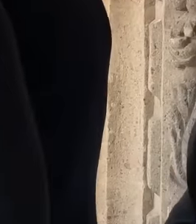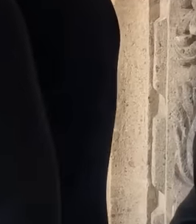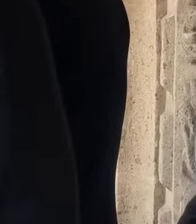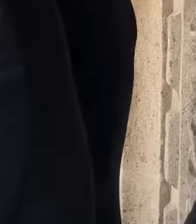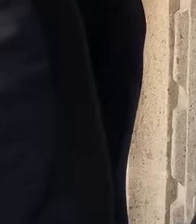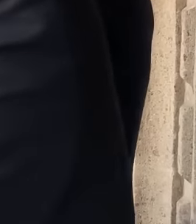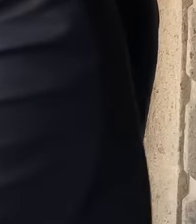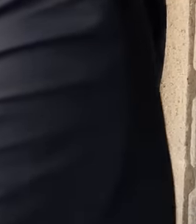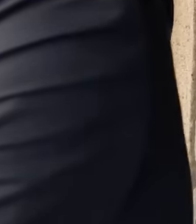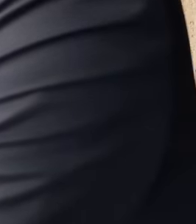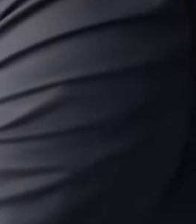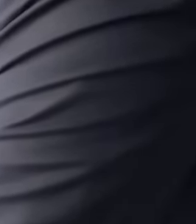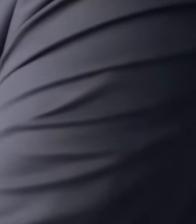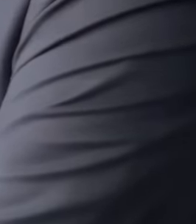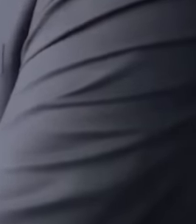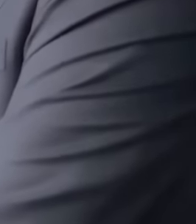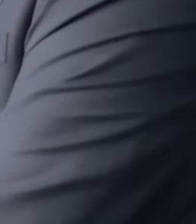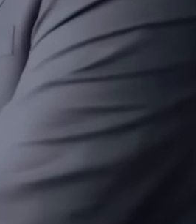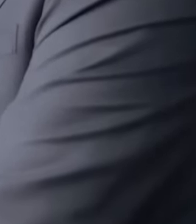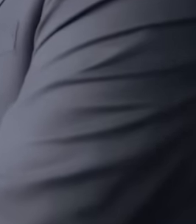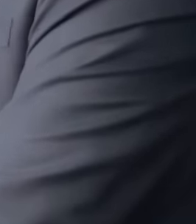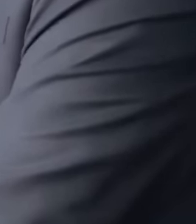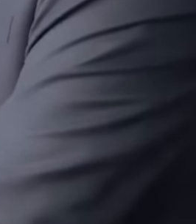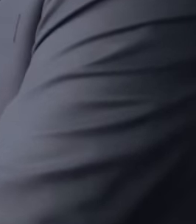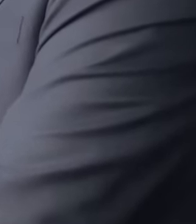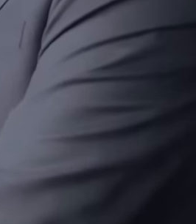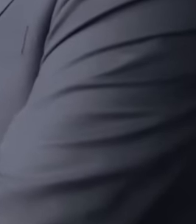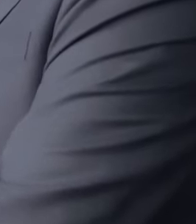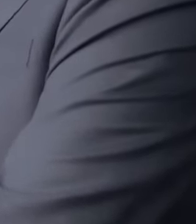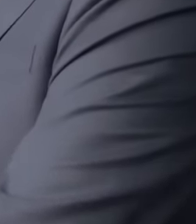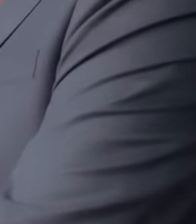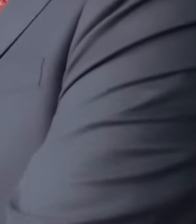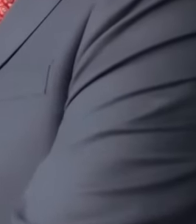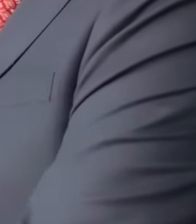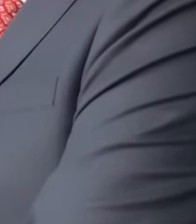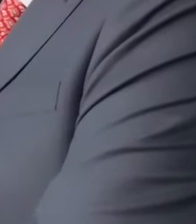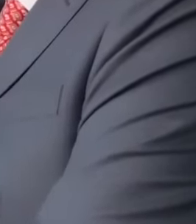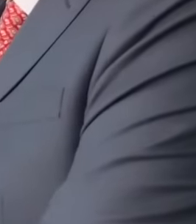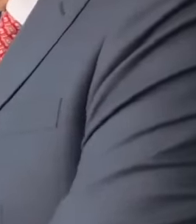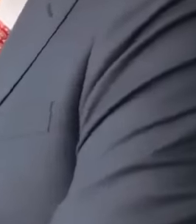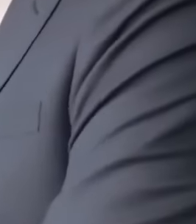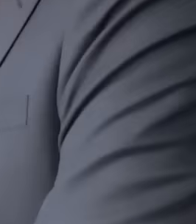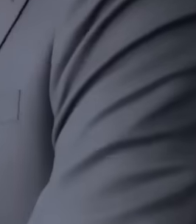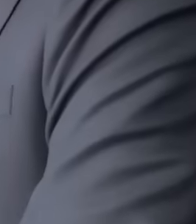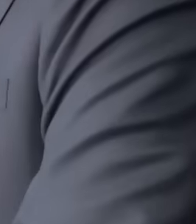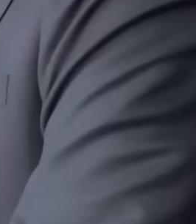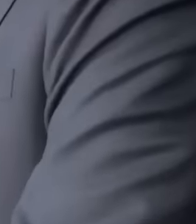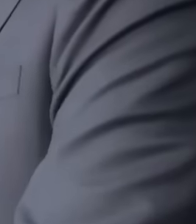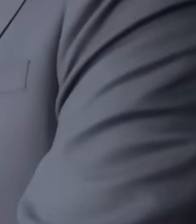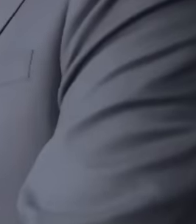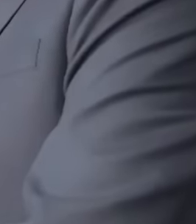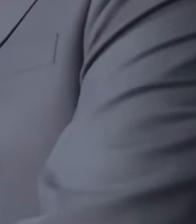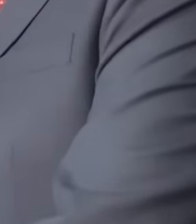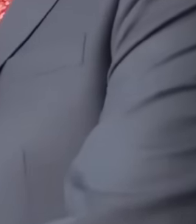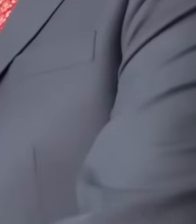There are only a few days left until the government and Mexican sovereignty conclude, they have to respect it because